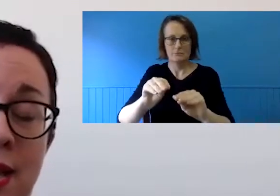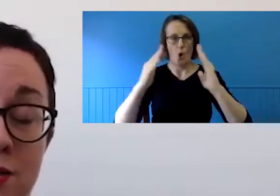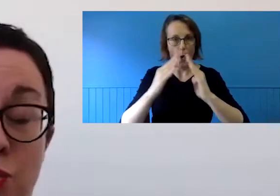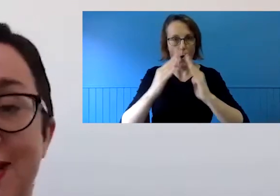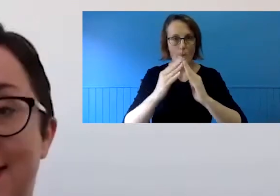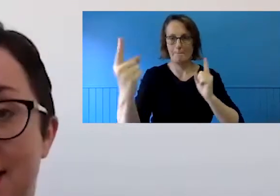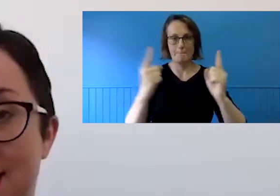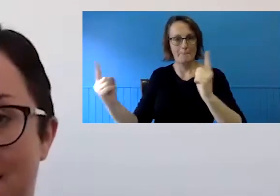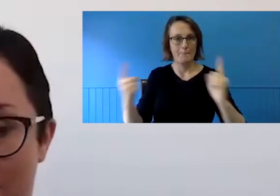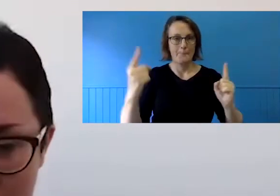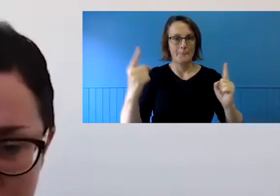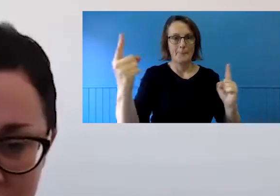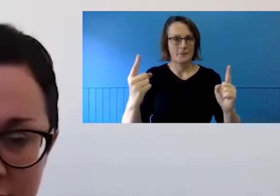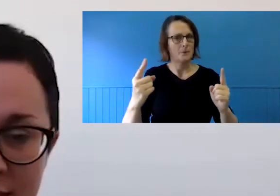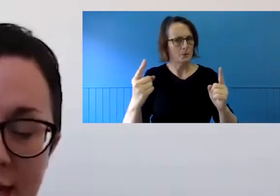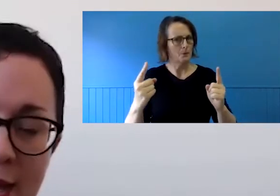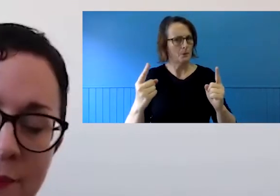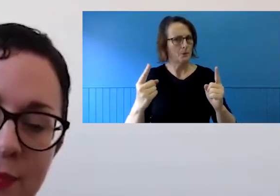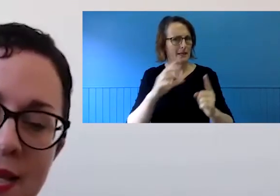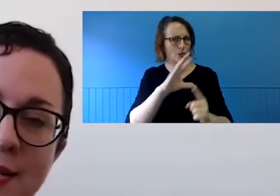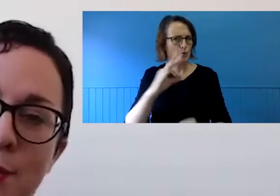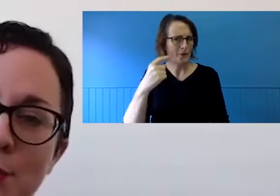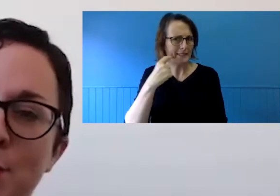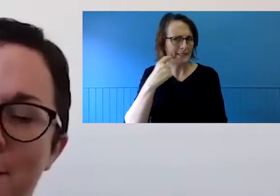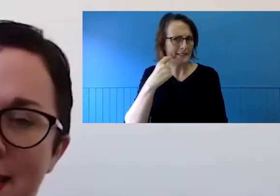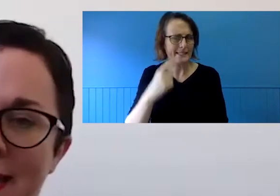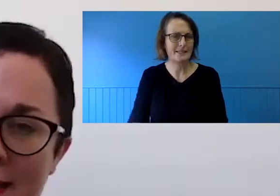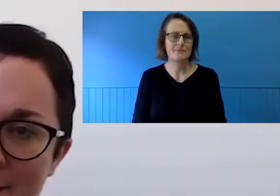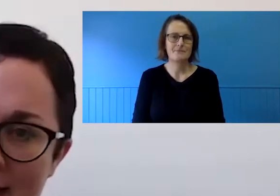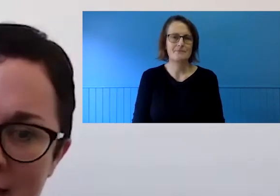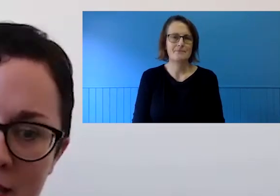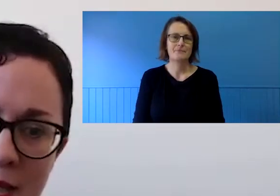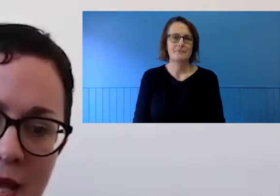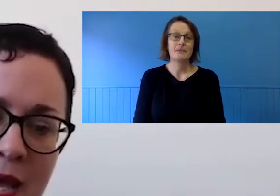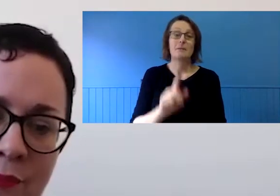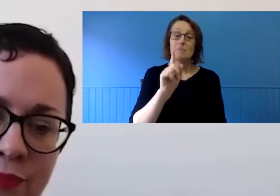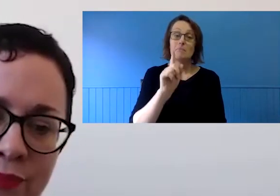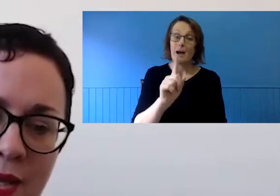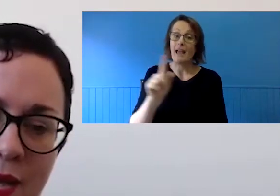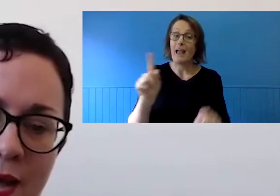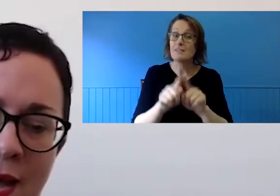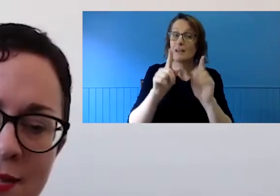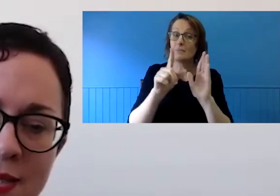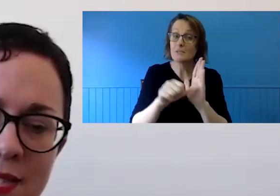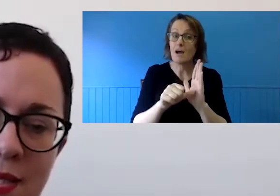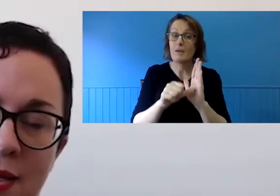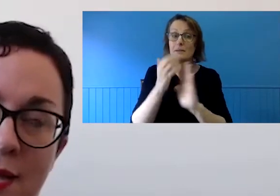caused, and continues to cause, it has also immediately made art sector